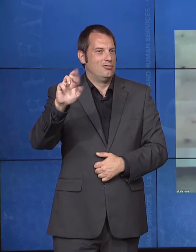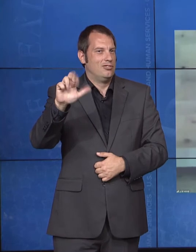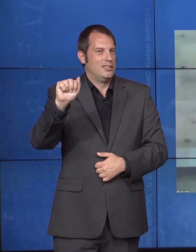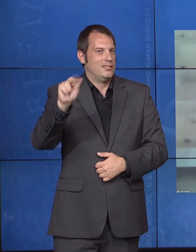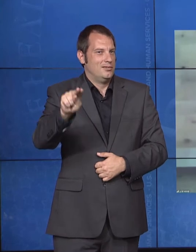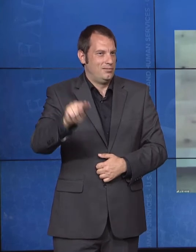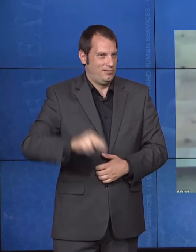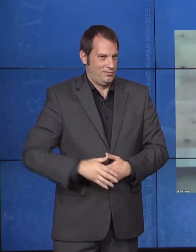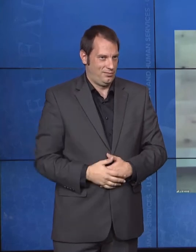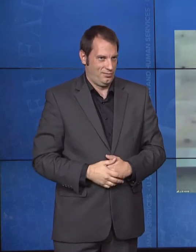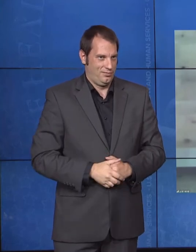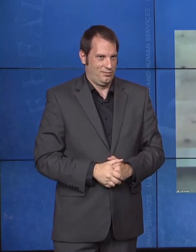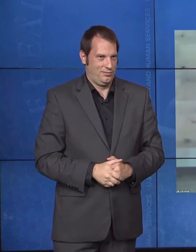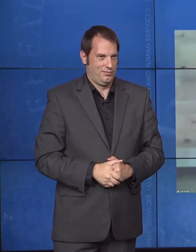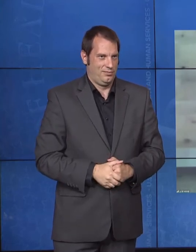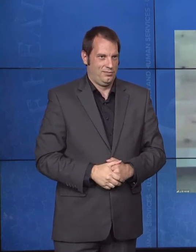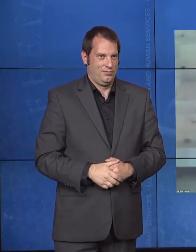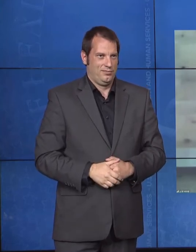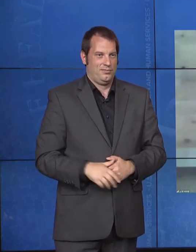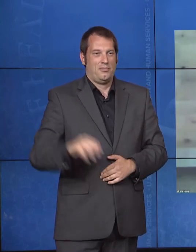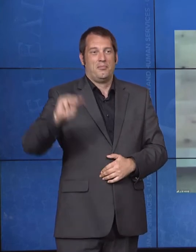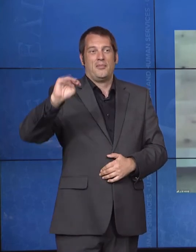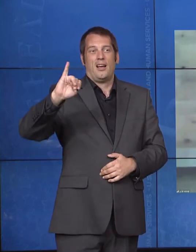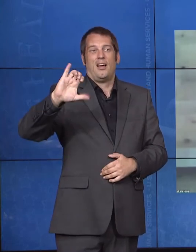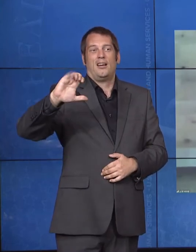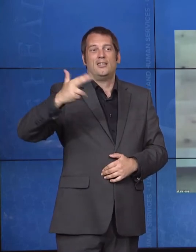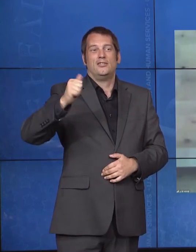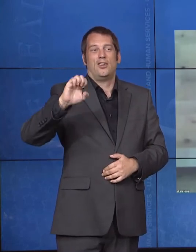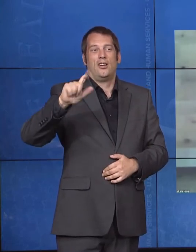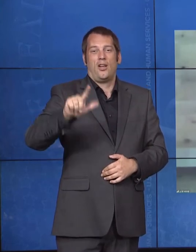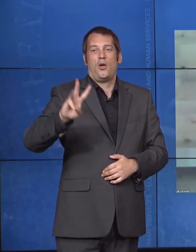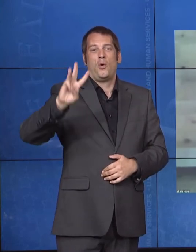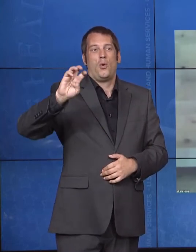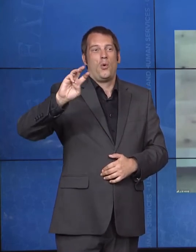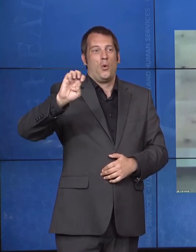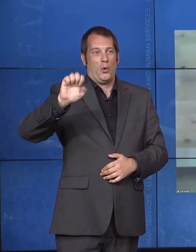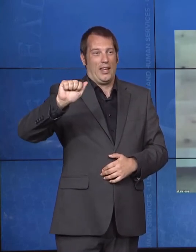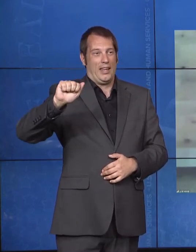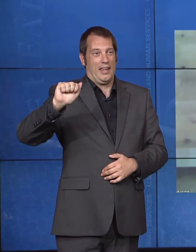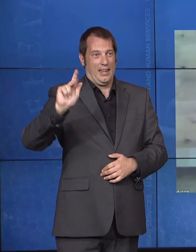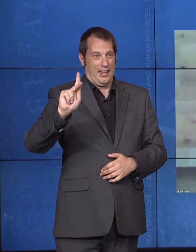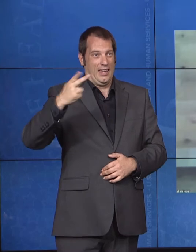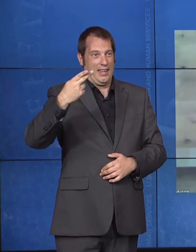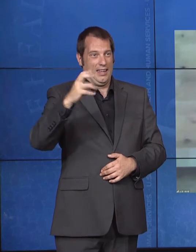of the Indian Health Service. He administers a nationwide healthcare delivery program that